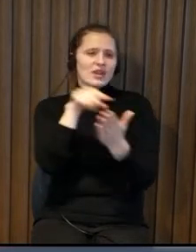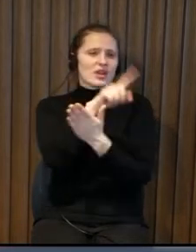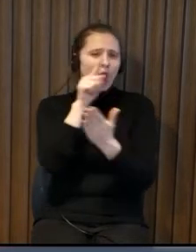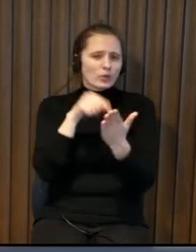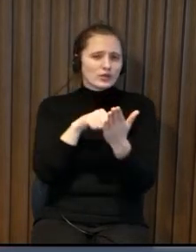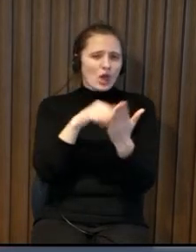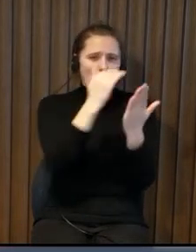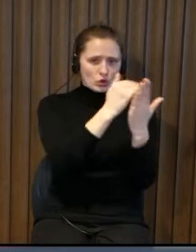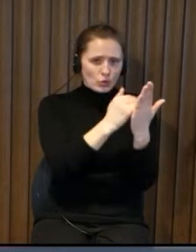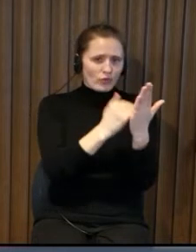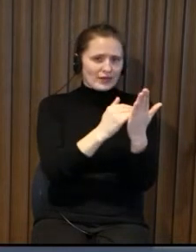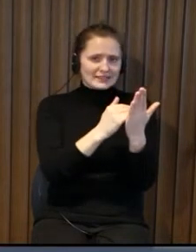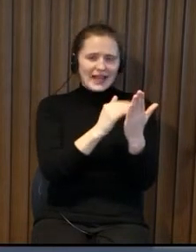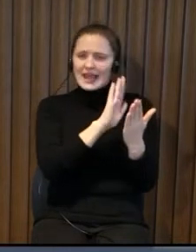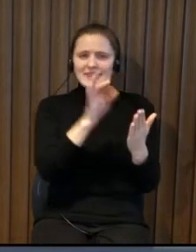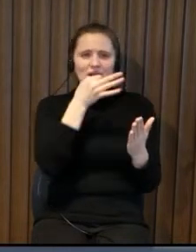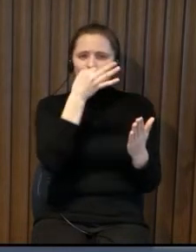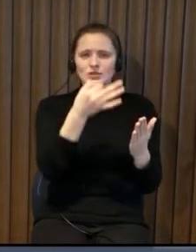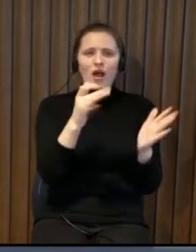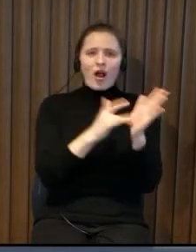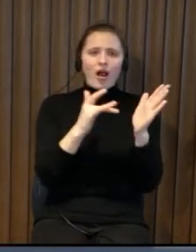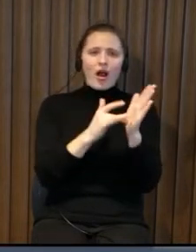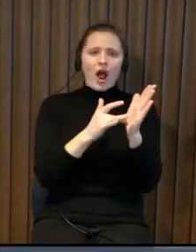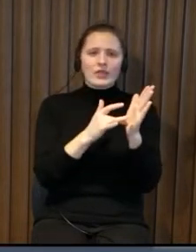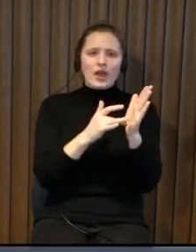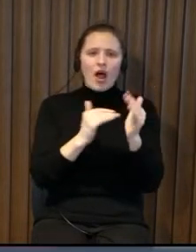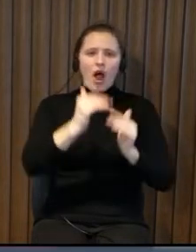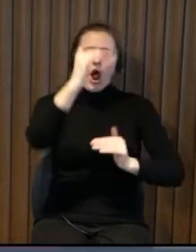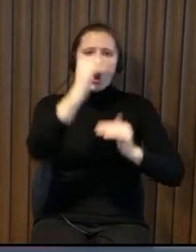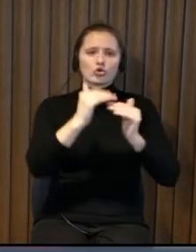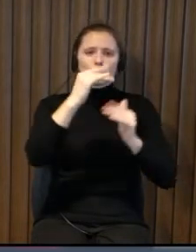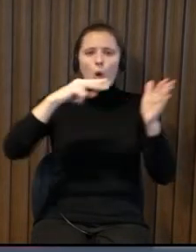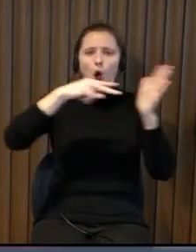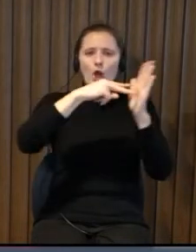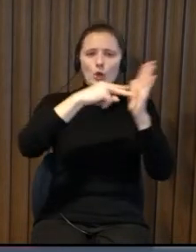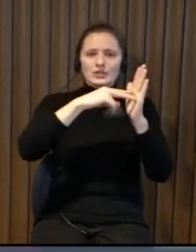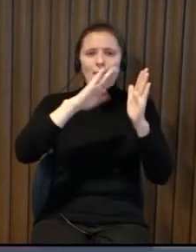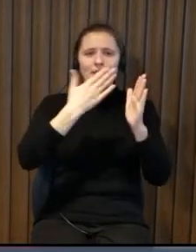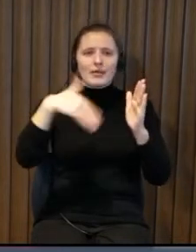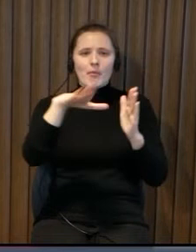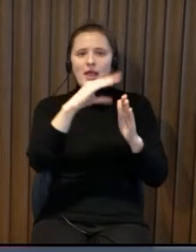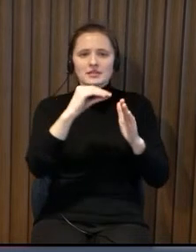don't think outside of this framework because the regulations determine you should do like